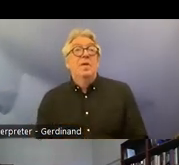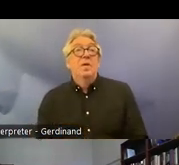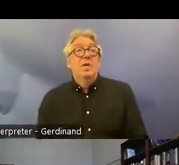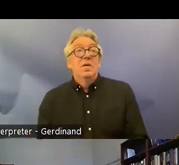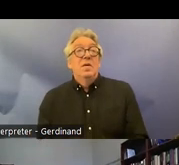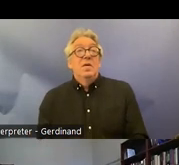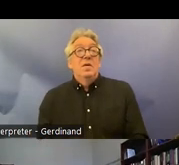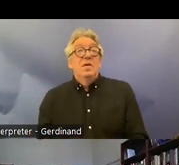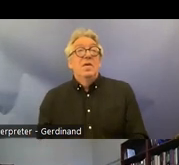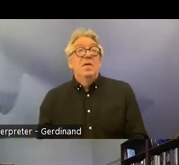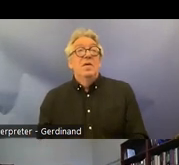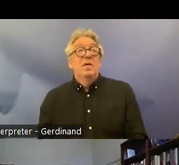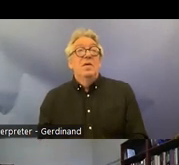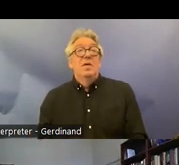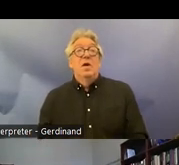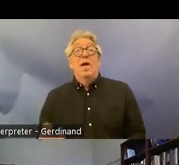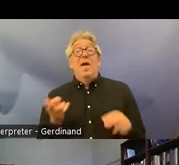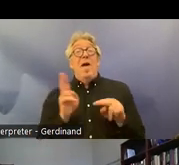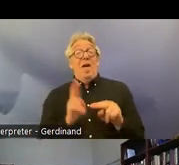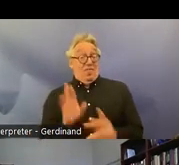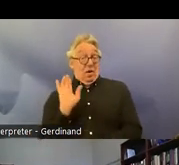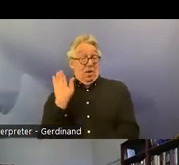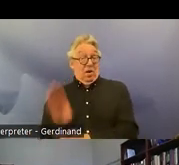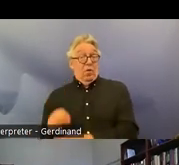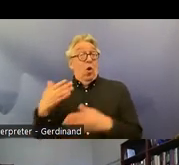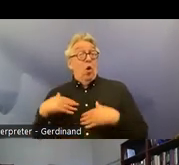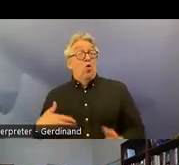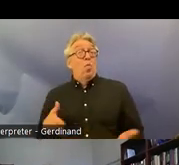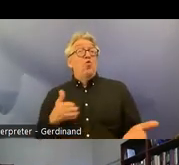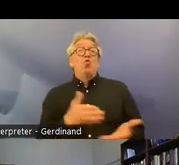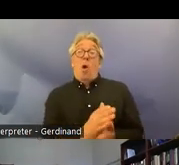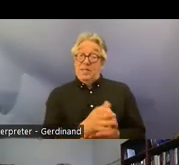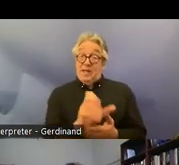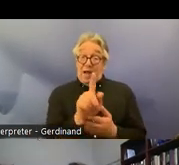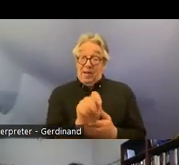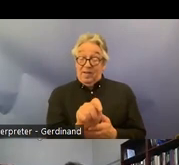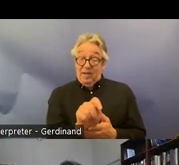first incorporation into the Human Rights Act would mean that a convention